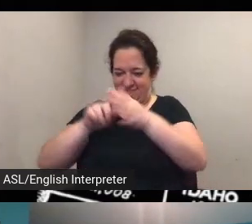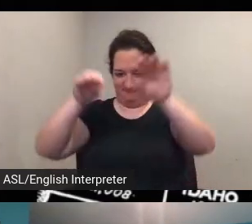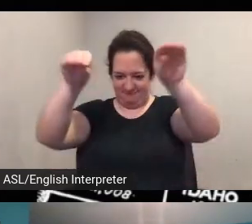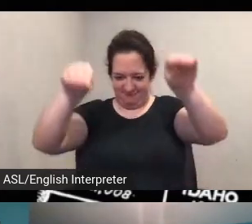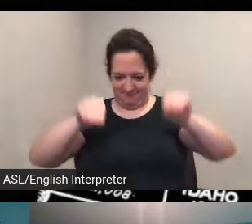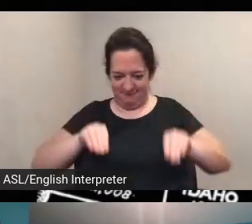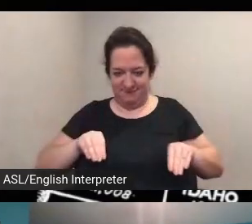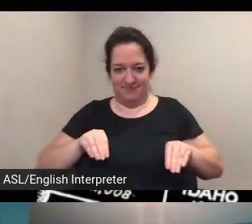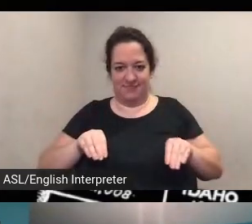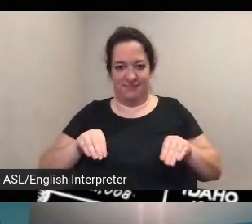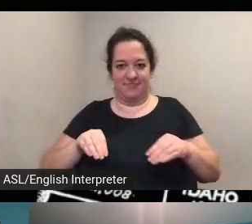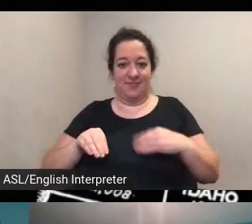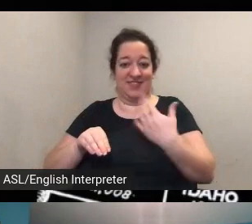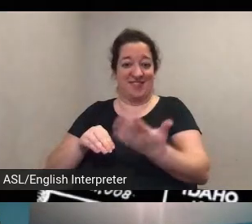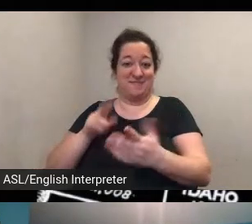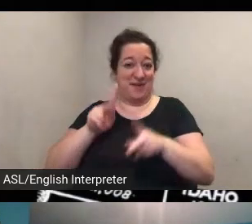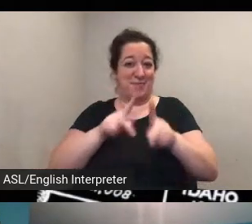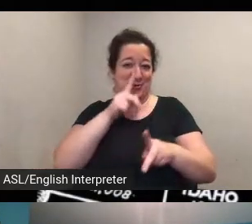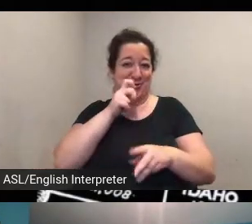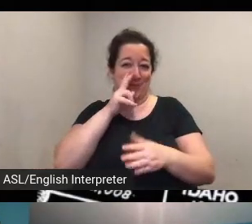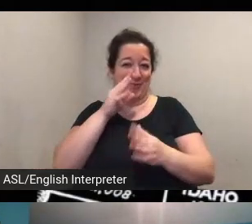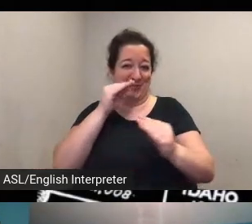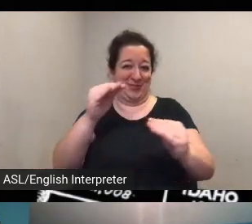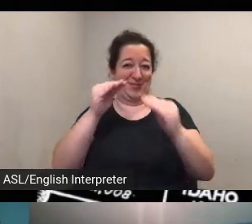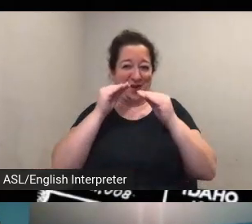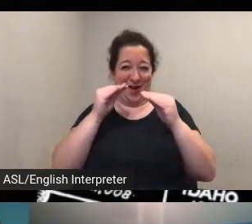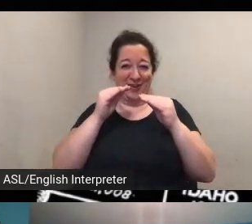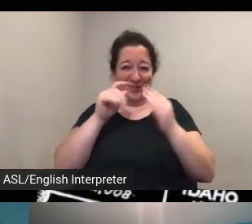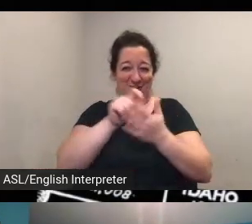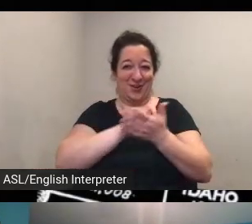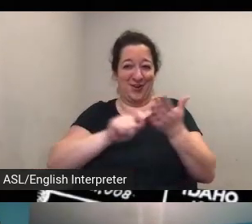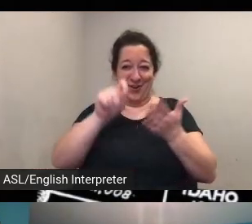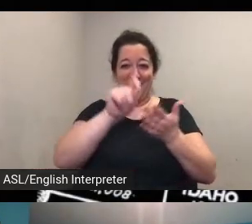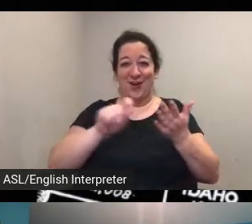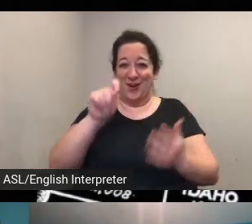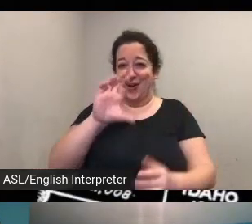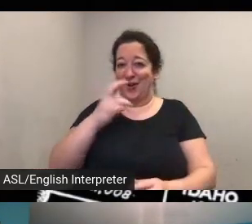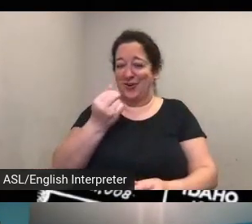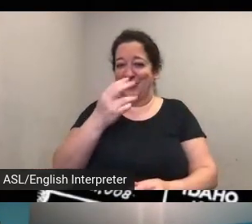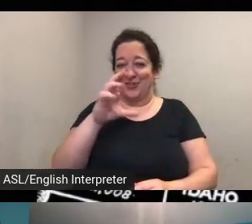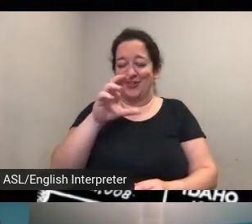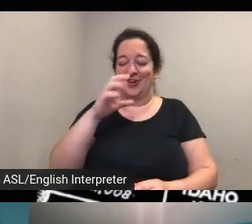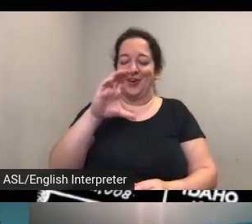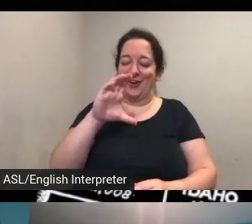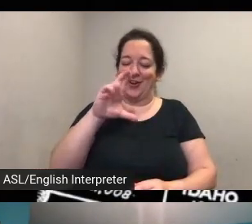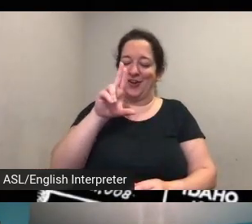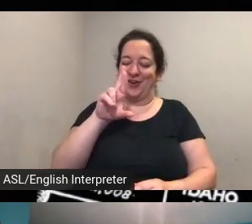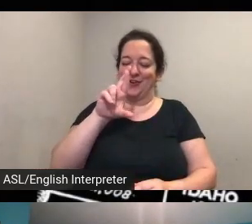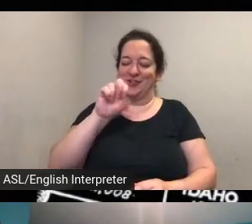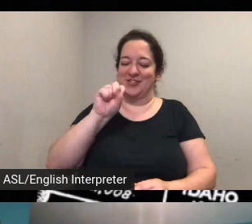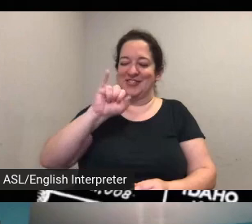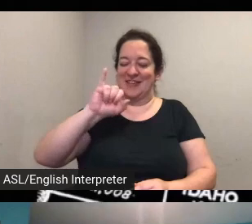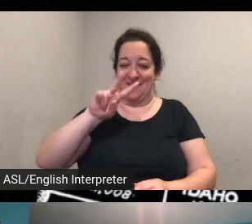of us who were taught cursive reading 19th century and 20th century handwriting early 20th century handwriting can be very